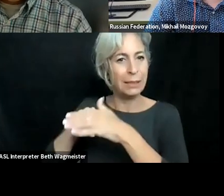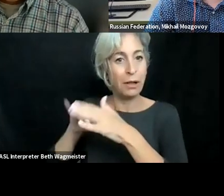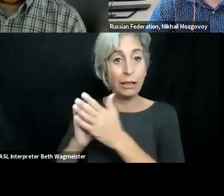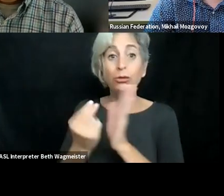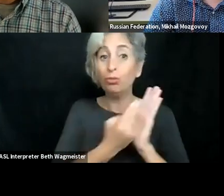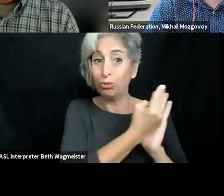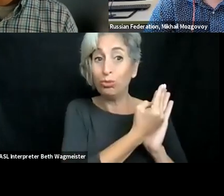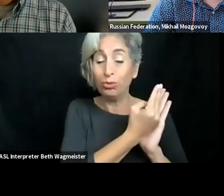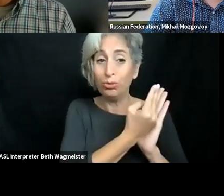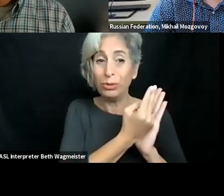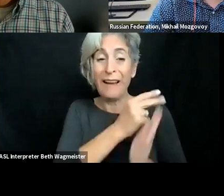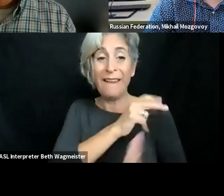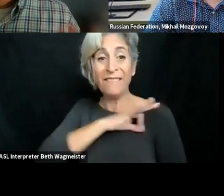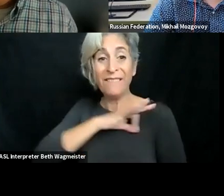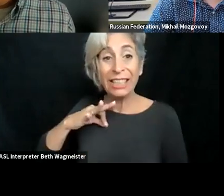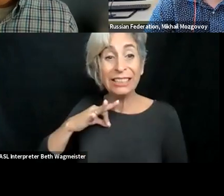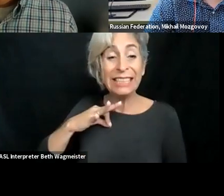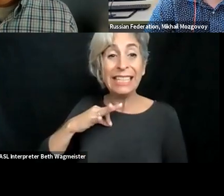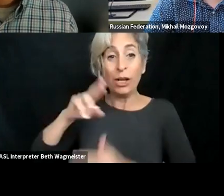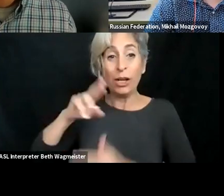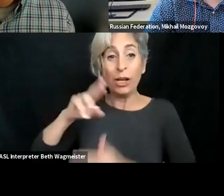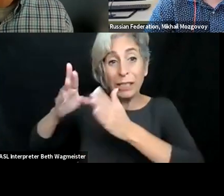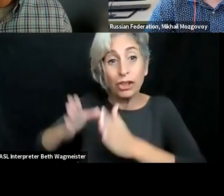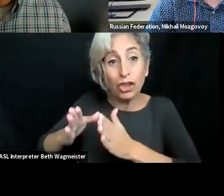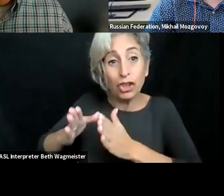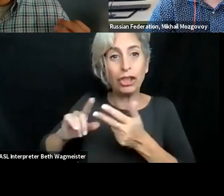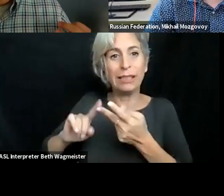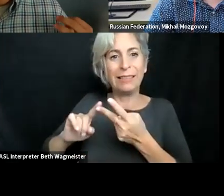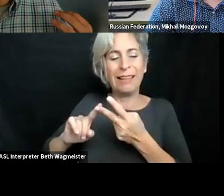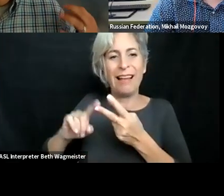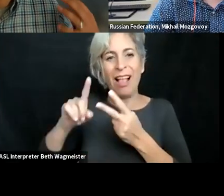like to say we all have a role to play when it comes to